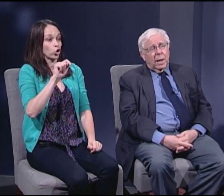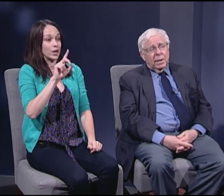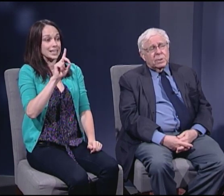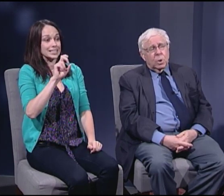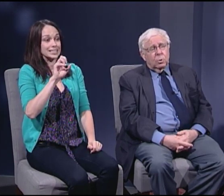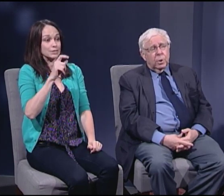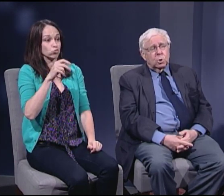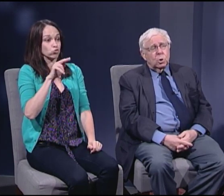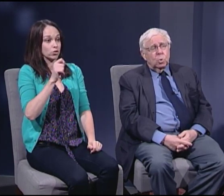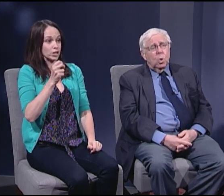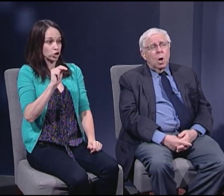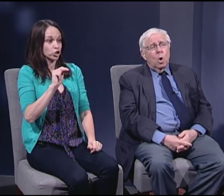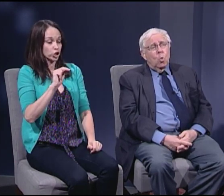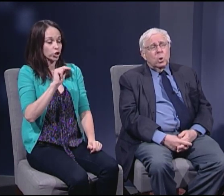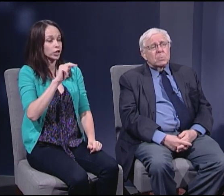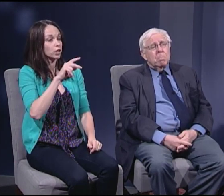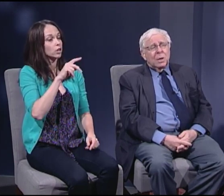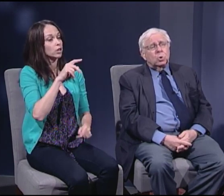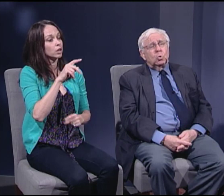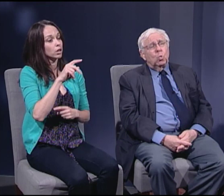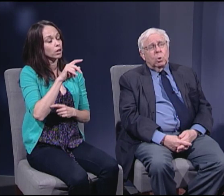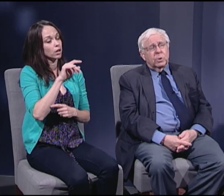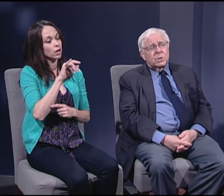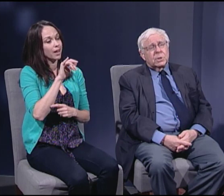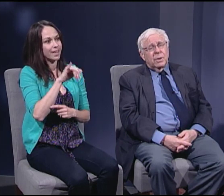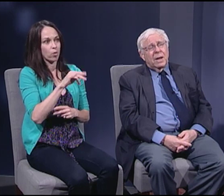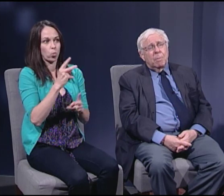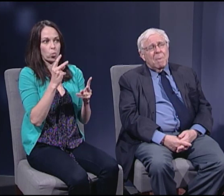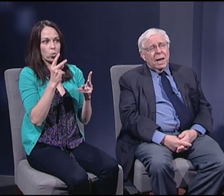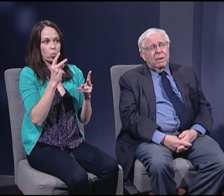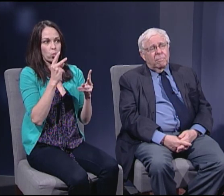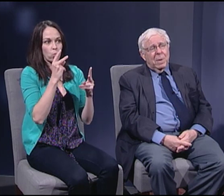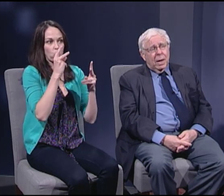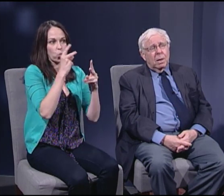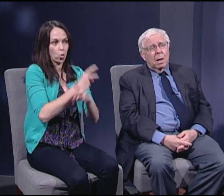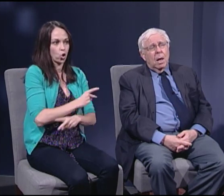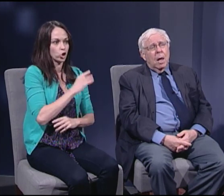and 1932 was much worse than it might have been